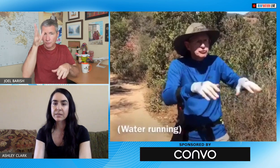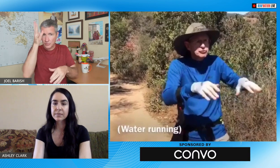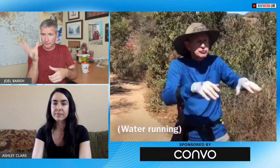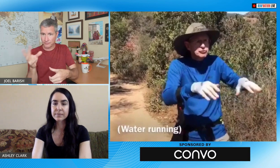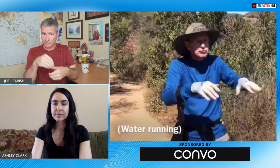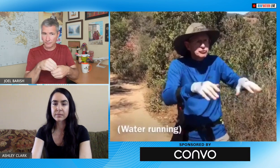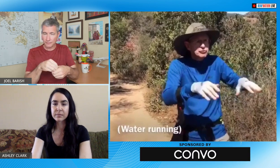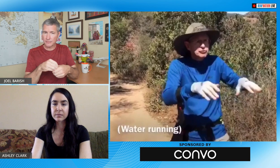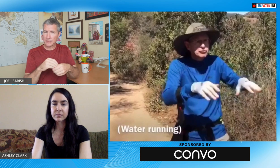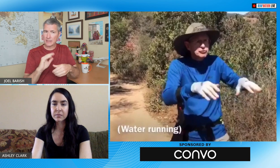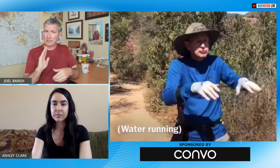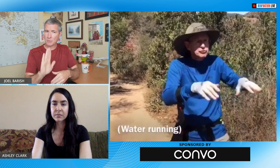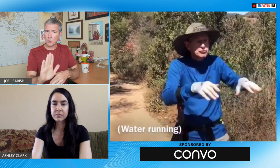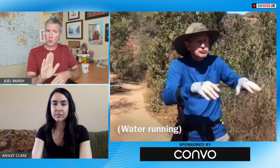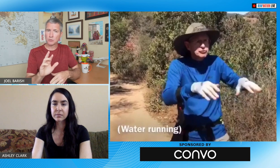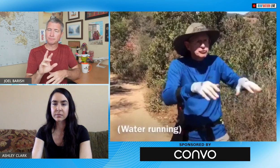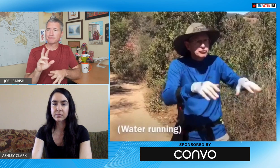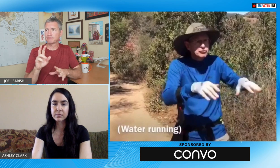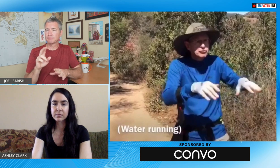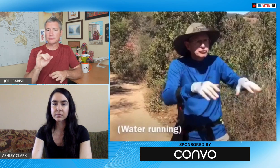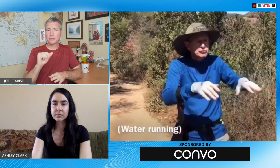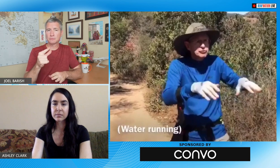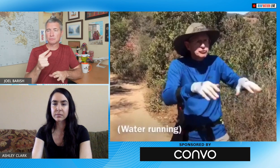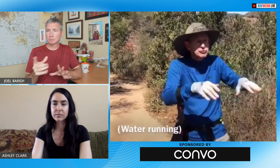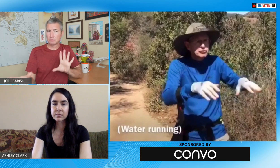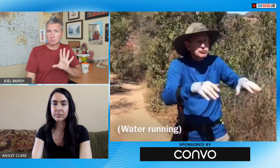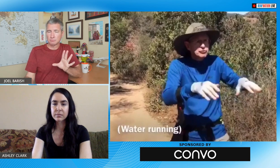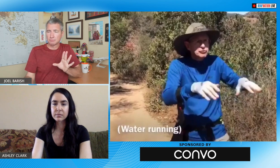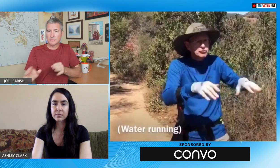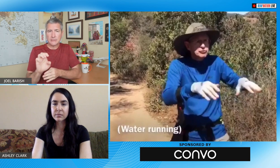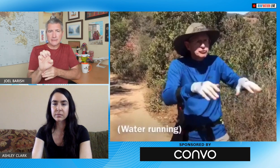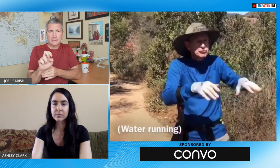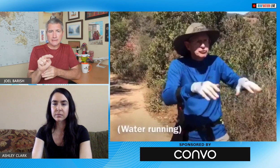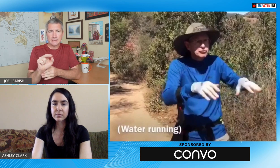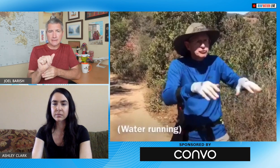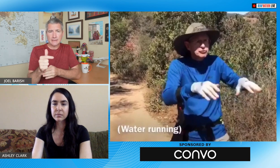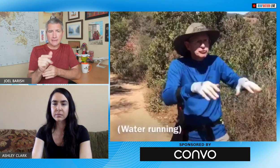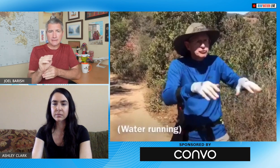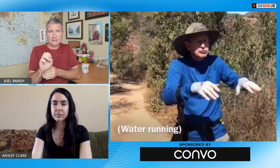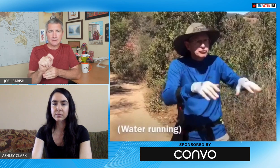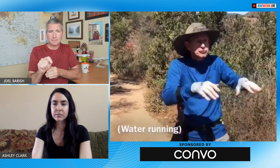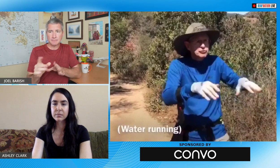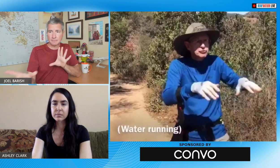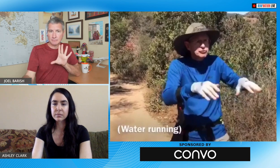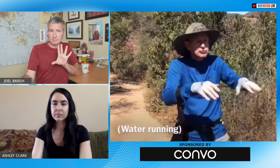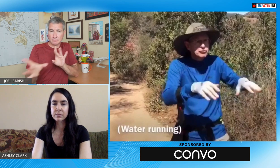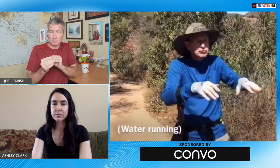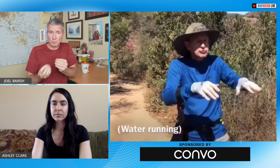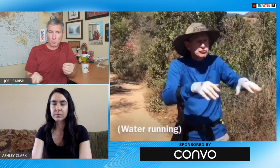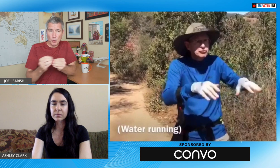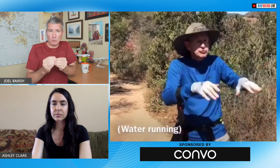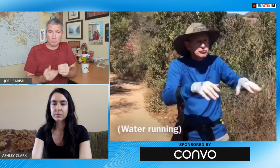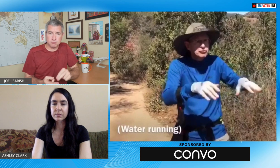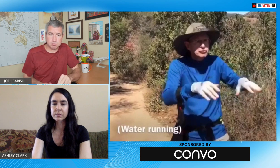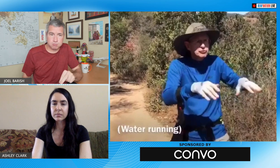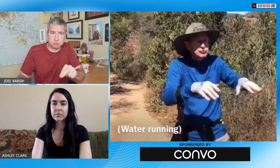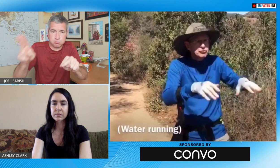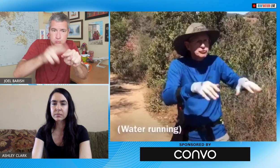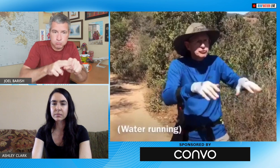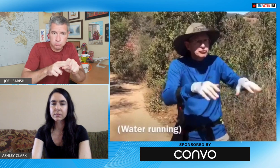but so is your father involved in your you know Instagram engagement and have